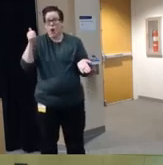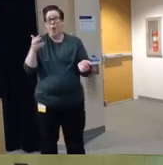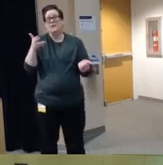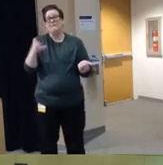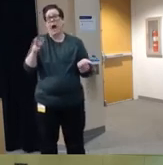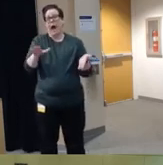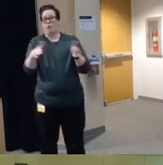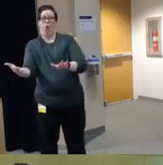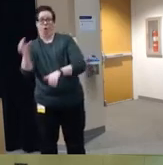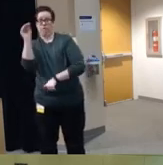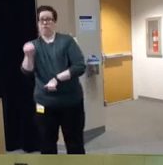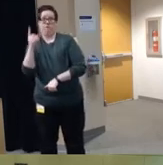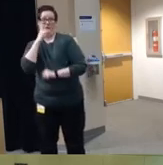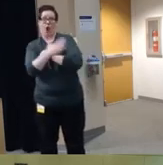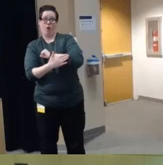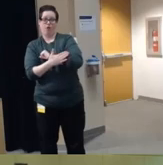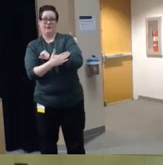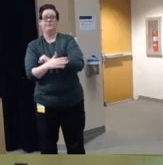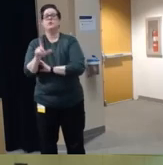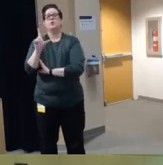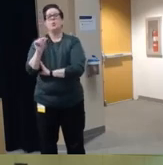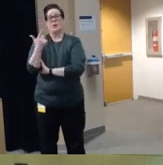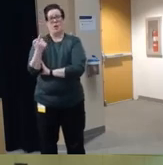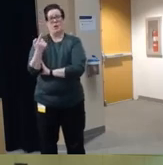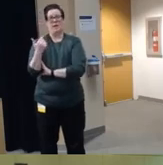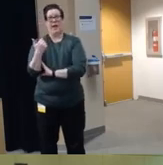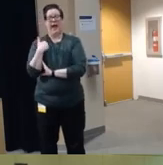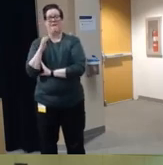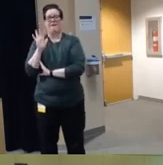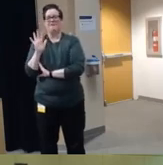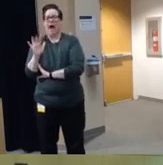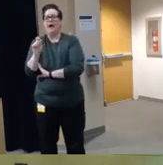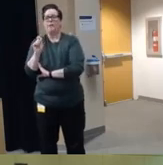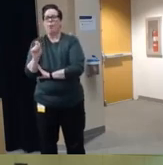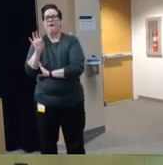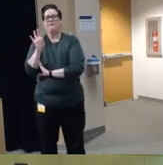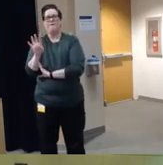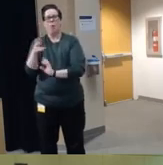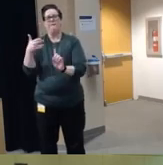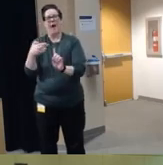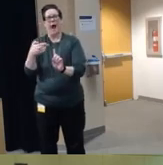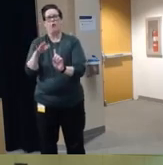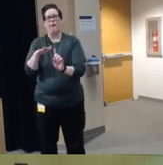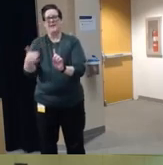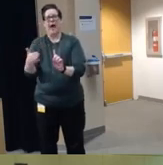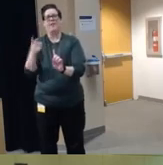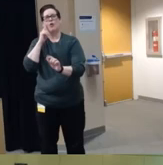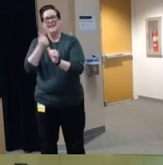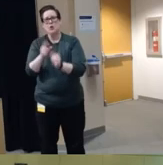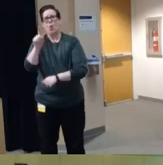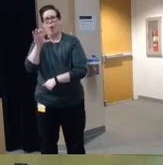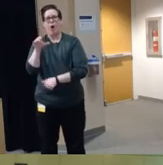country um in 2021 there were 5.4 firearm deaths per 100,000 population um and that